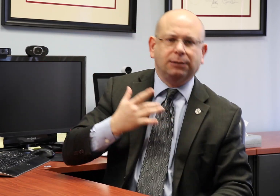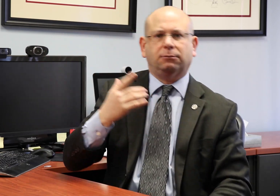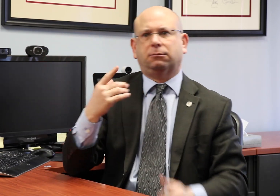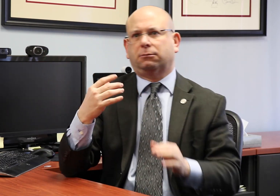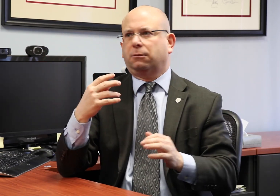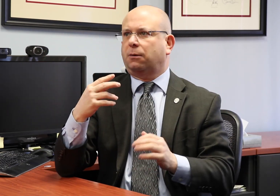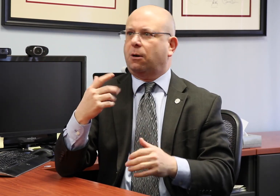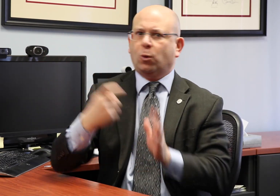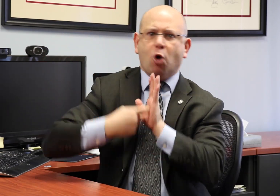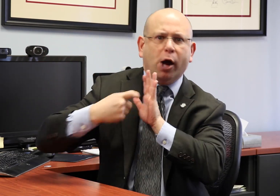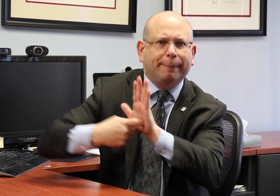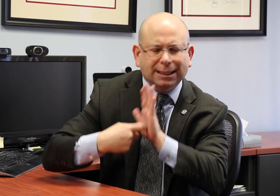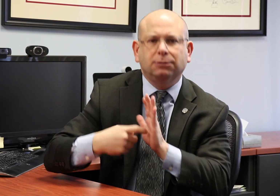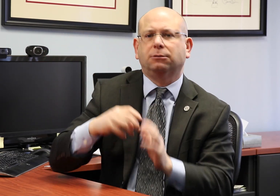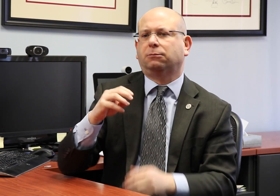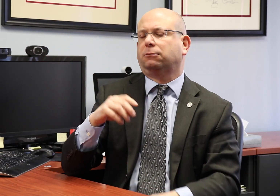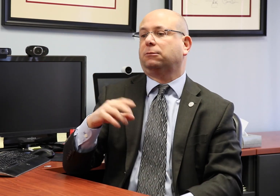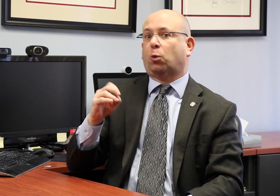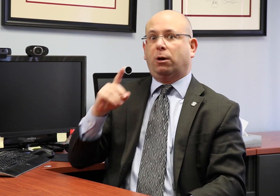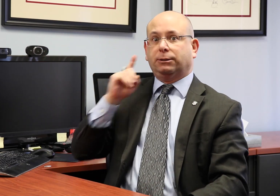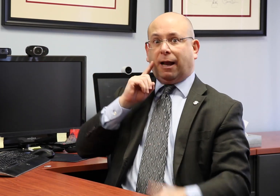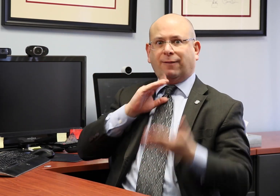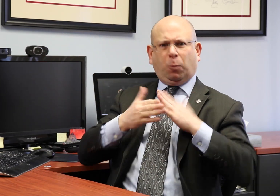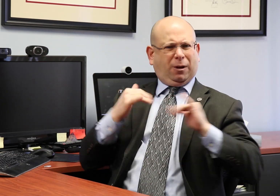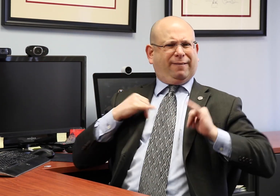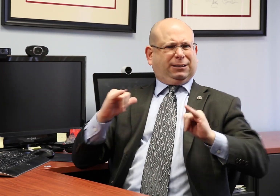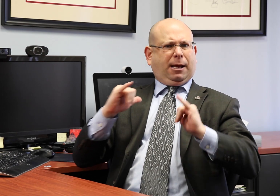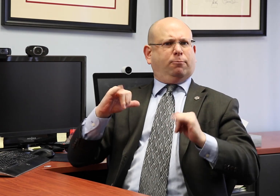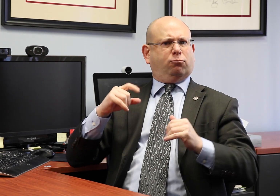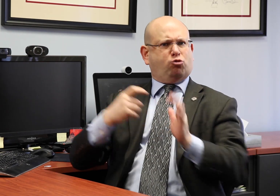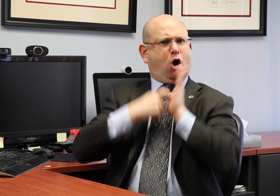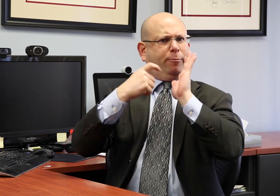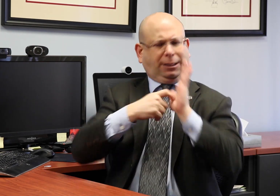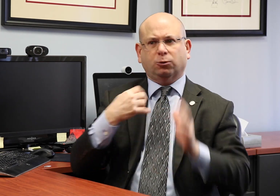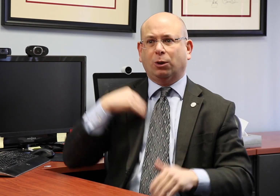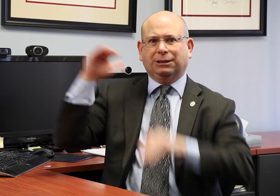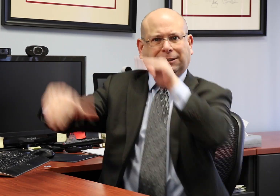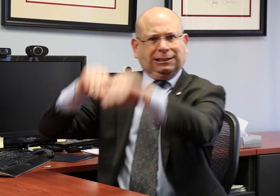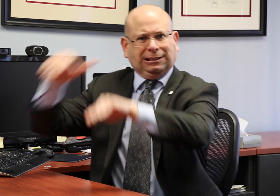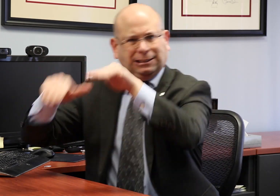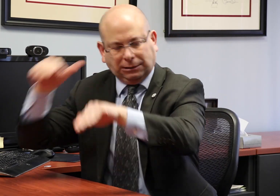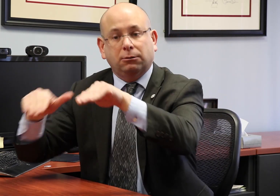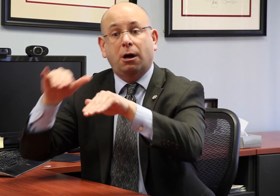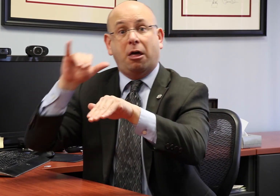suggestions, and requirements from everyone in the public. The deaf community can provide its requests and requirements to agencies that are thinking about making rules for each law that is passed.